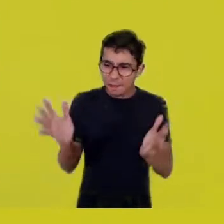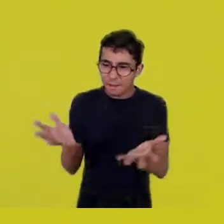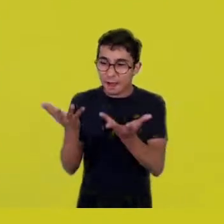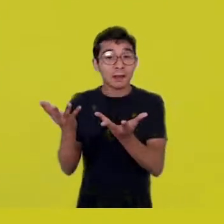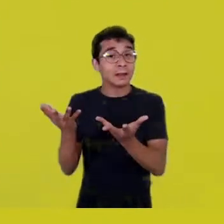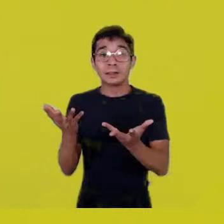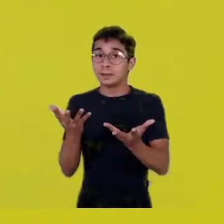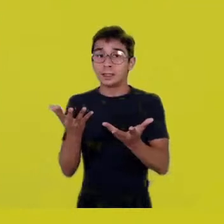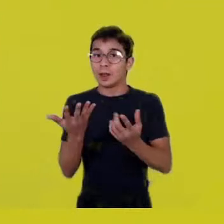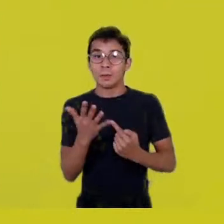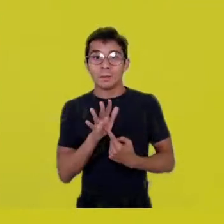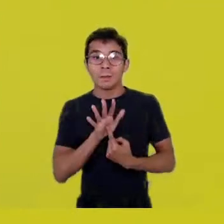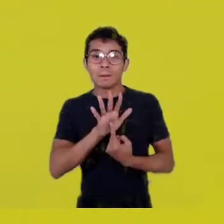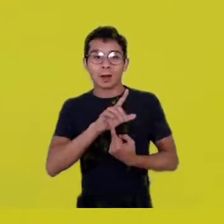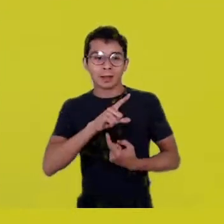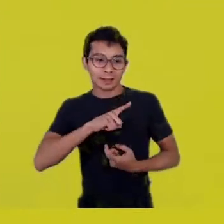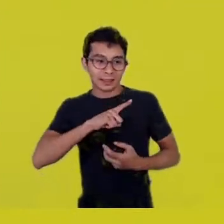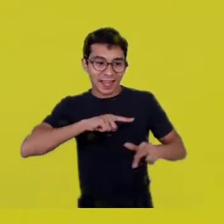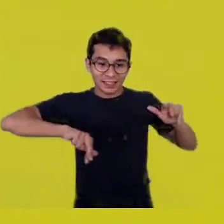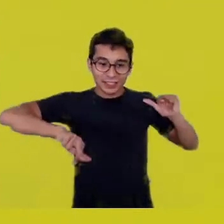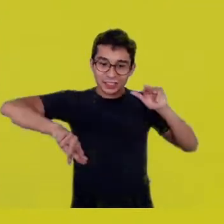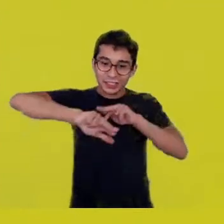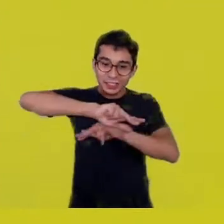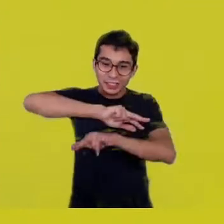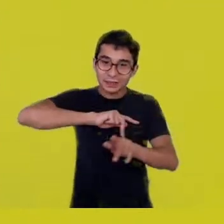So, that’s a way of thinking which I feel is very close